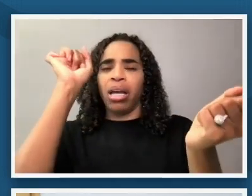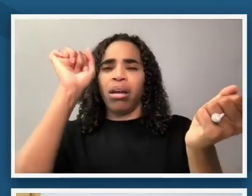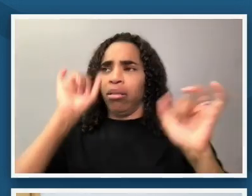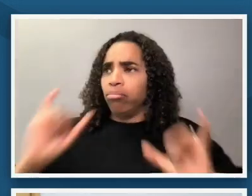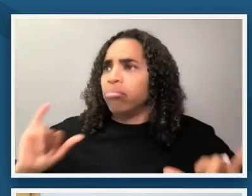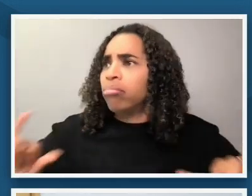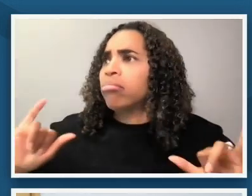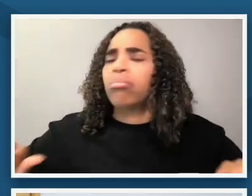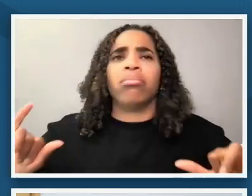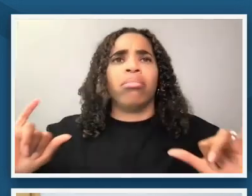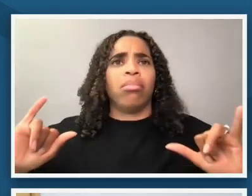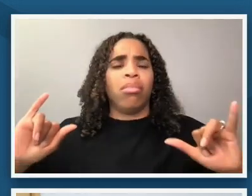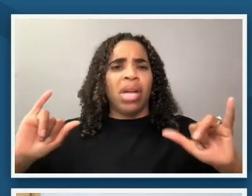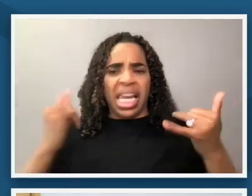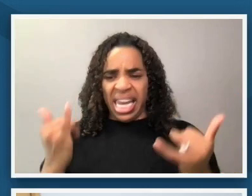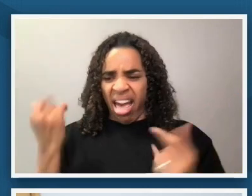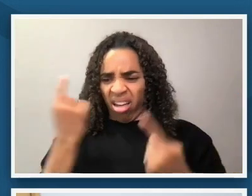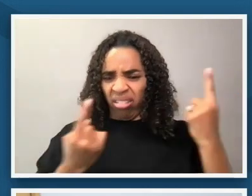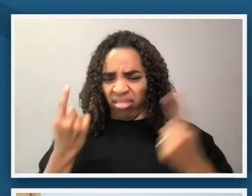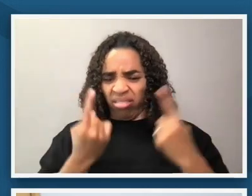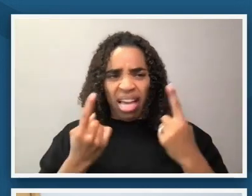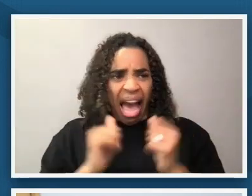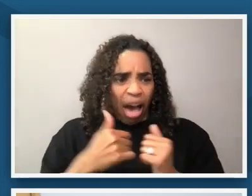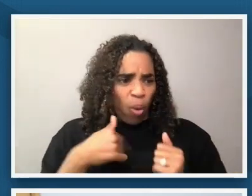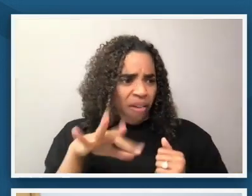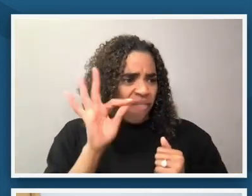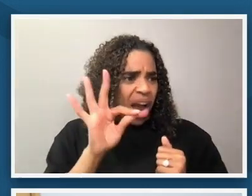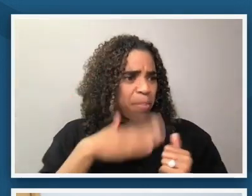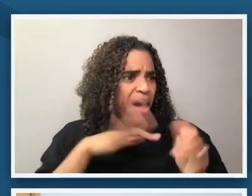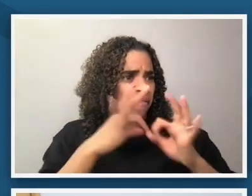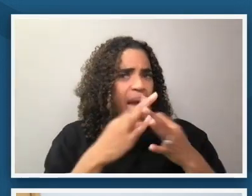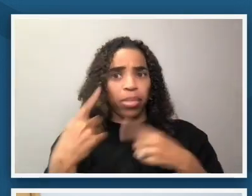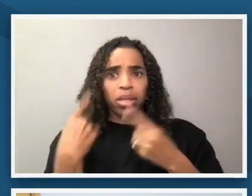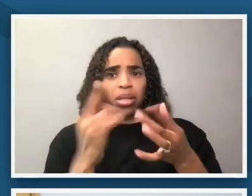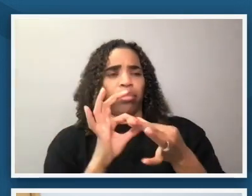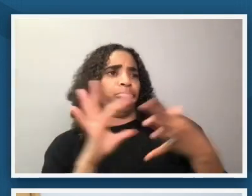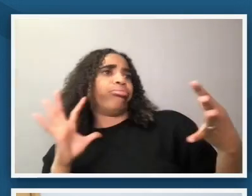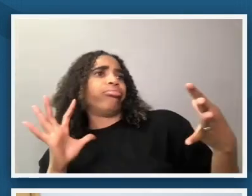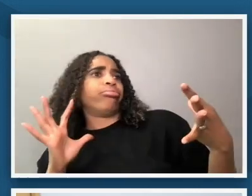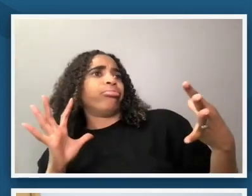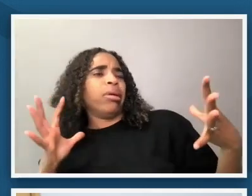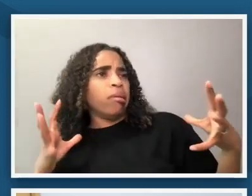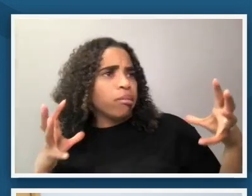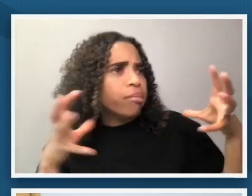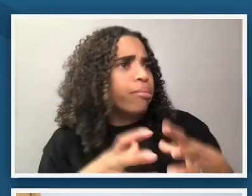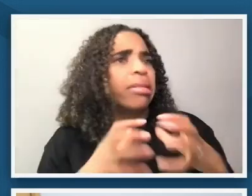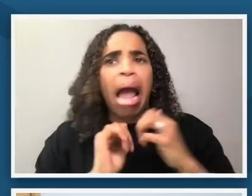about how they were going to find their families would they be able to secure